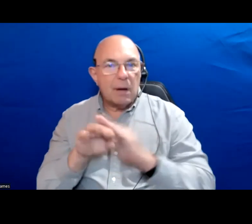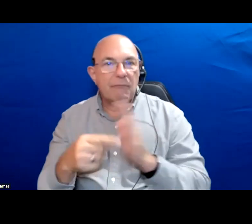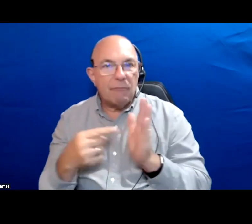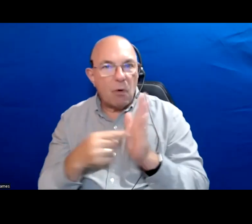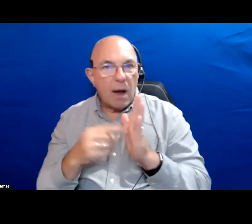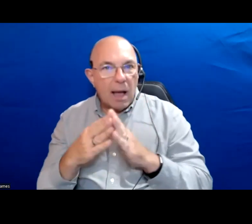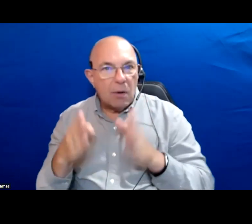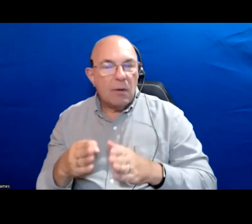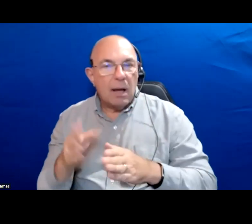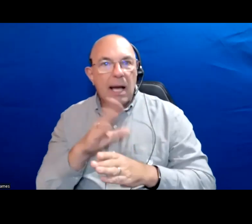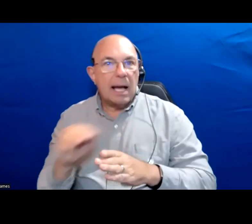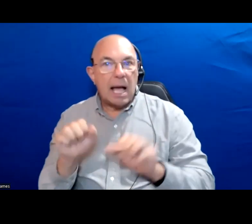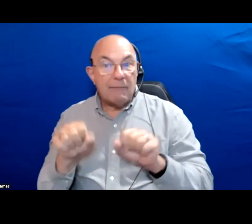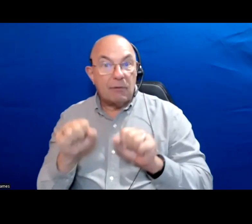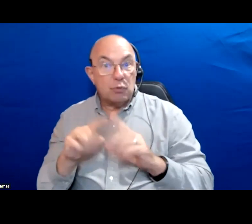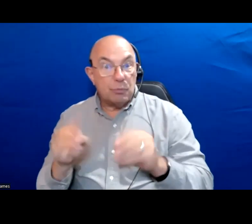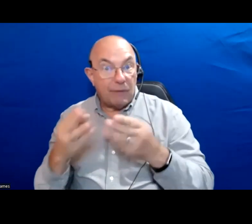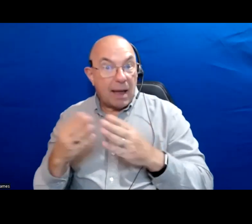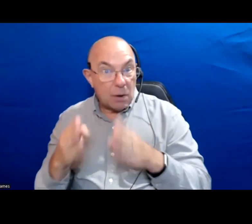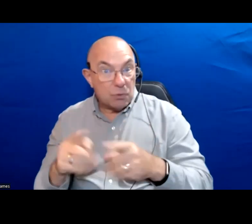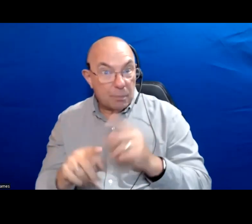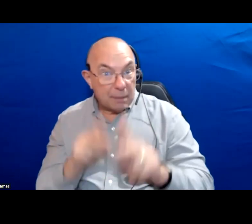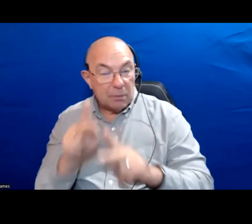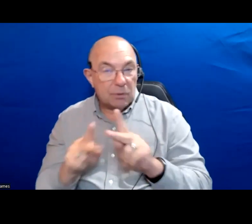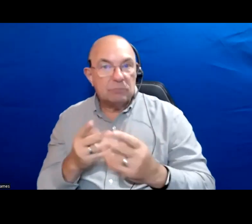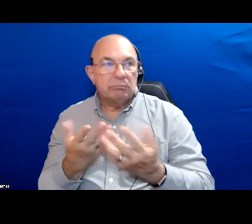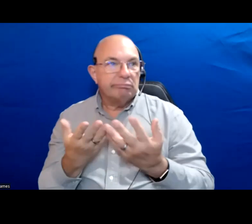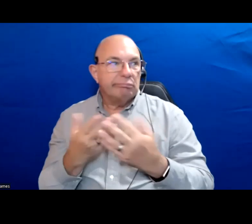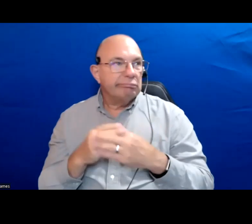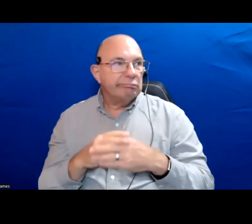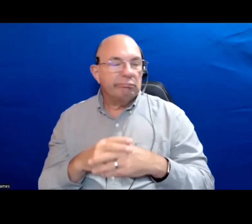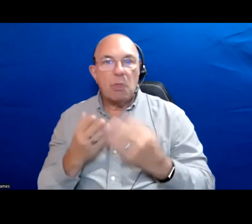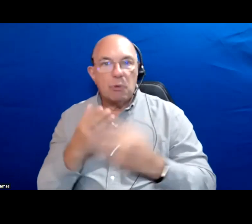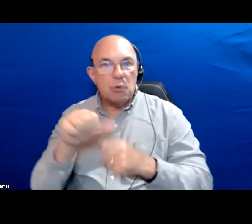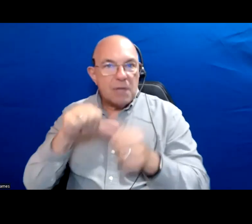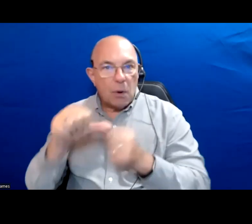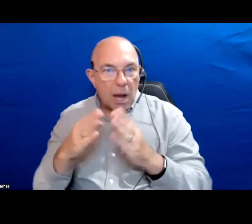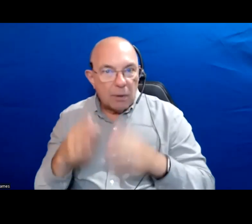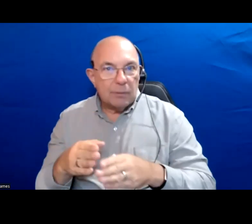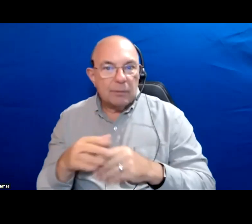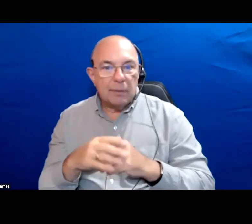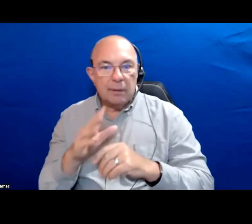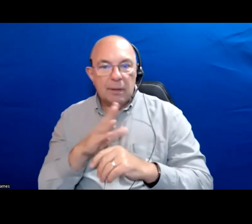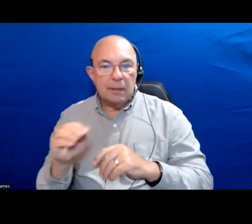And the ability to provide housing for people through you know, social housing and co-ops as Debbie mentioned.